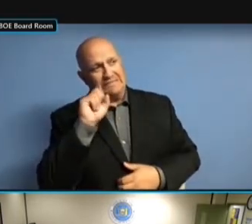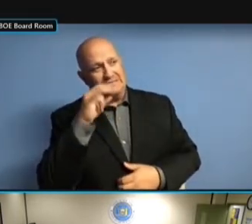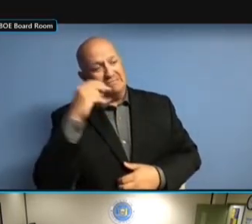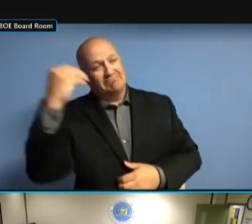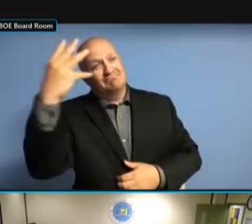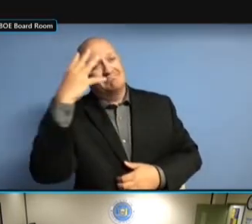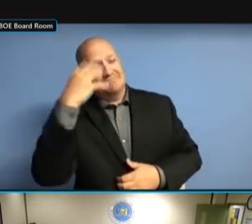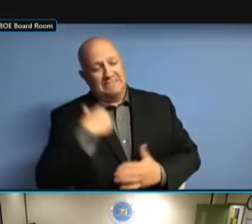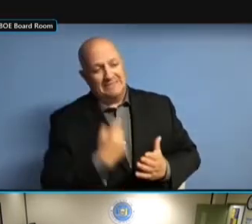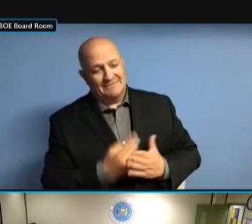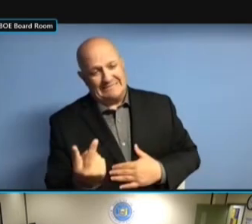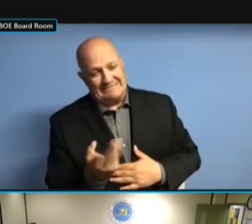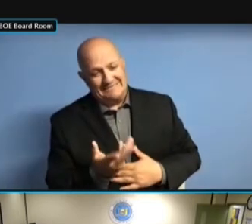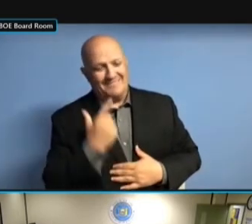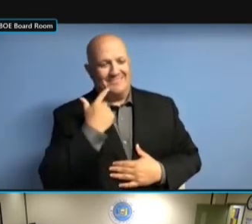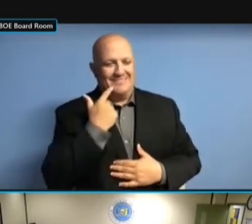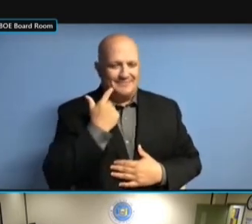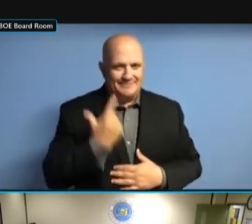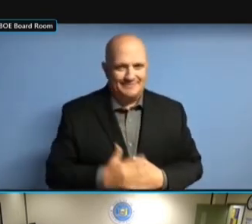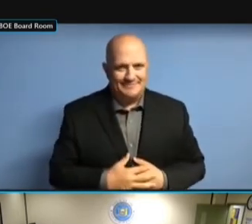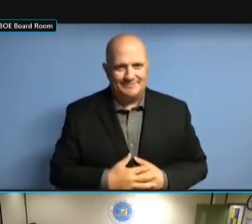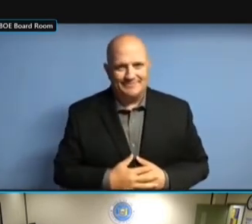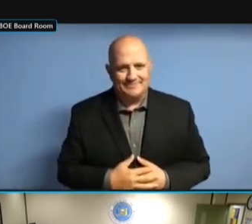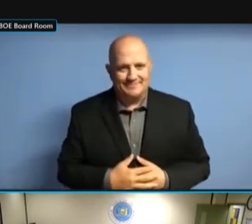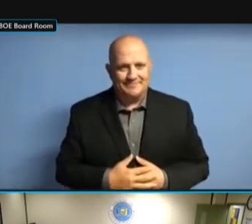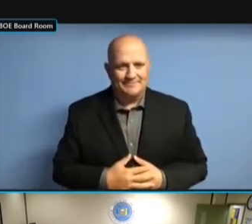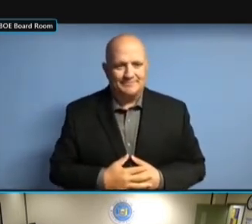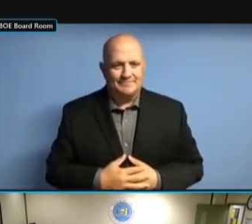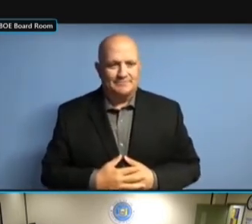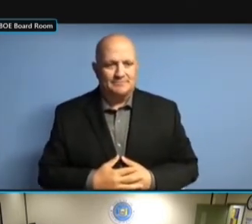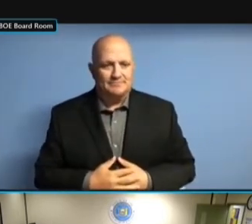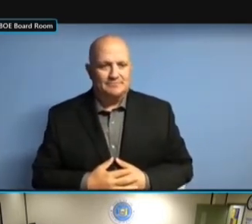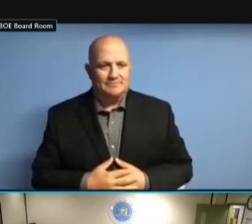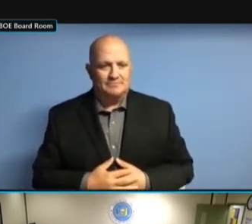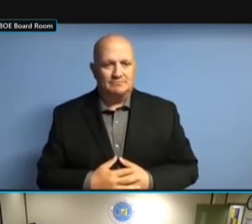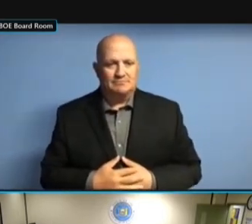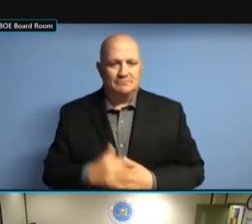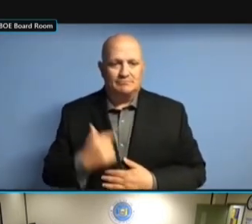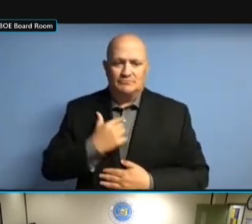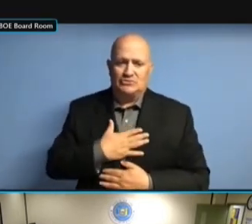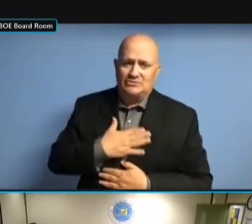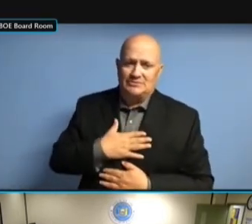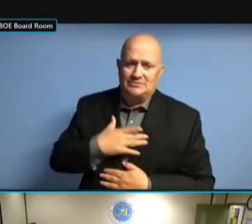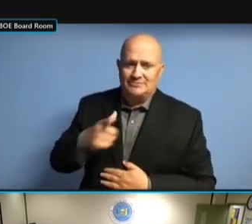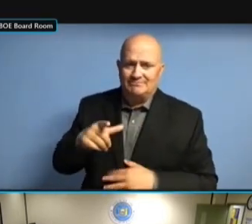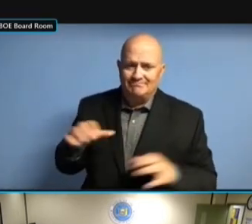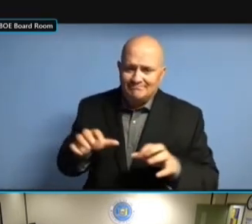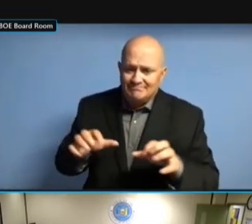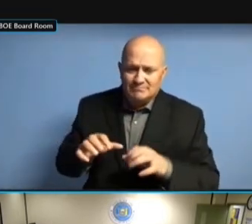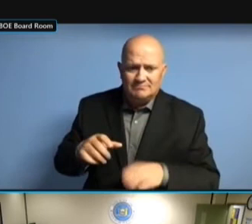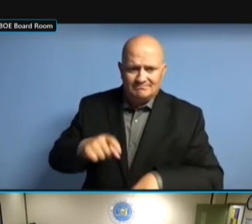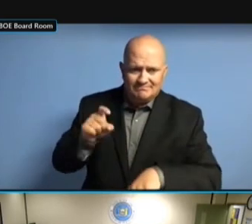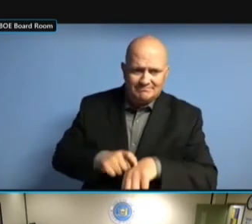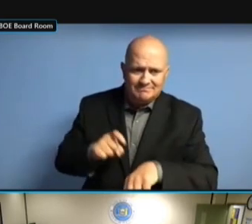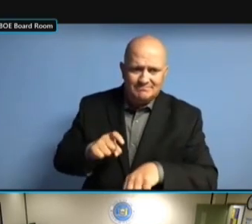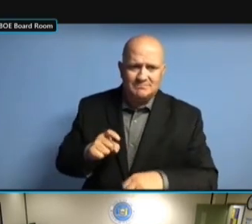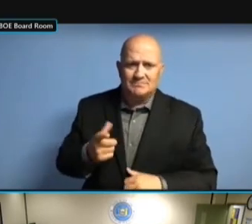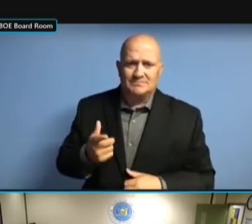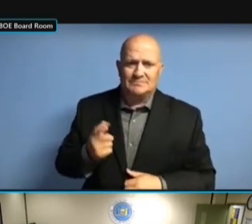SO I WOULD APPRECIATE THAT THAT SO I WOULD APPRECIATE THAT THAT BE SO I WOULD APPRECIATE THAT THAT BE DONE SO I WOULD APPRECIATE THAT THAT BE DONE IN SO I WOULD APPRECIATE THAT THAT BE DONE IN THE SO I WOULD APPRECIATE THAT THAT BE DONE IN THE FUTURE SO I WOULD APPRECIATE THAT THAT BE DONE IN THE FUTURE ON SO I WOULD APPRECIATE THAT THAT BE DONE IN THE FUTURE ON A THAT BE DONE IN THE FUTURE ON A THAT BE DONE IN THE FUTURE ON A TIMELY THAT BE DONE IN THE FUTURE ON A TIMELY BASIS THAT BE DONE IN THE FUTURE ON A TIMELY BASIS SO THAT BE DONE IN THE FUTURE ON A TIMELY BASIS SO WE THAT BE DONE IN THE FUTURE ON A TIMELY BASIS SO WE KNOW THAT BE DONE IN THE FUTURE ON A TIMELY BASIS SO WE KNOW WHAT'S TIMELY BASIS SO WE KNOW WHAT'S TIMELY BASIS SO WE KNOW WHAT'S GOING TIMELY BASIS SO WE KNOW WHAT'S GOING ON. GOING ON. GOING ON. THAT'S GOING ON. THAT'S WHY GOING ON. THAT'S WHY THE